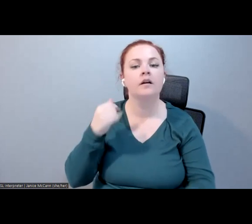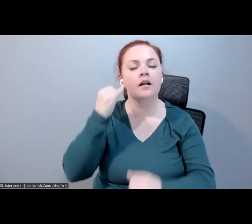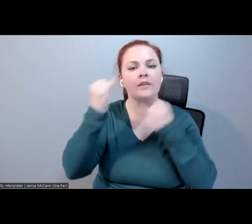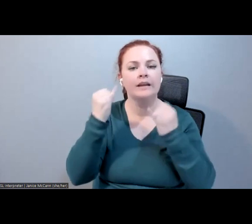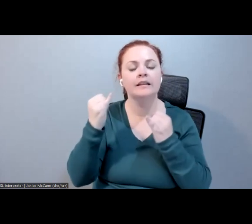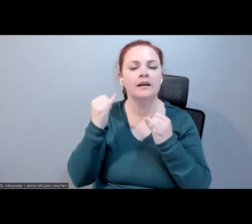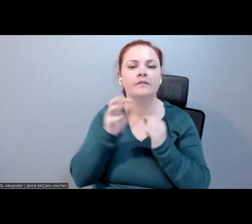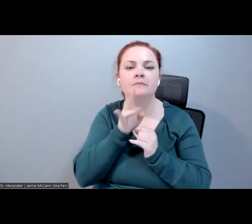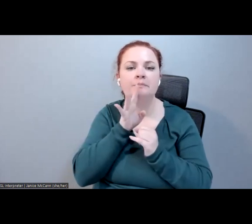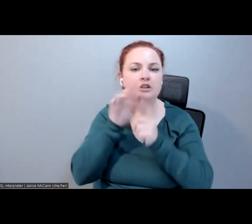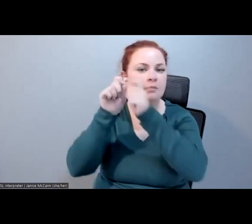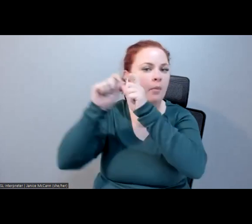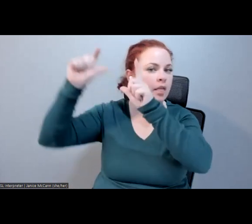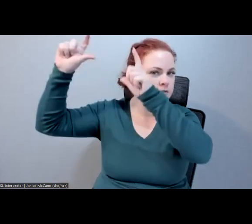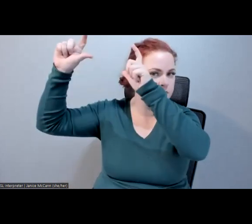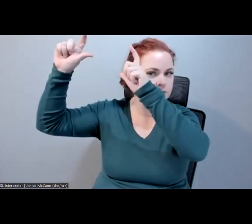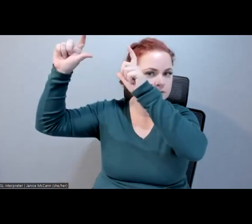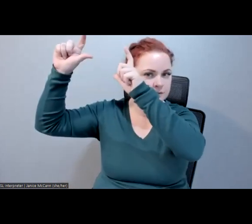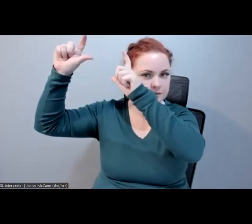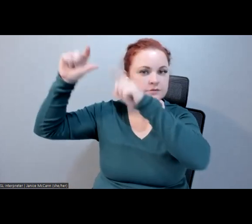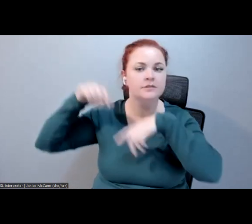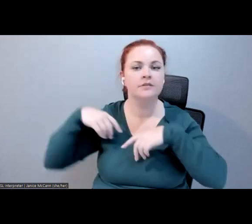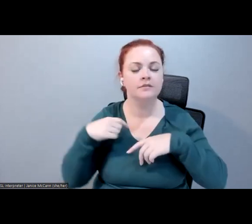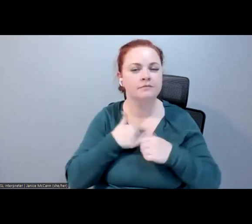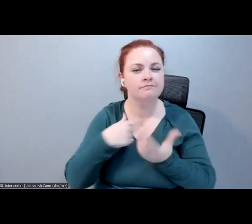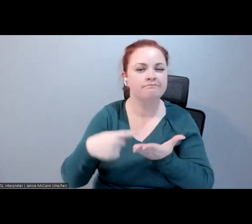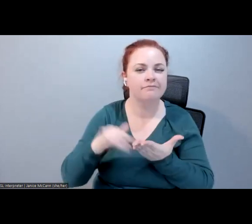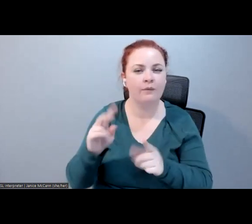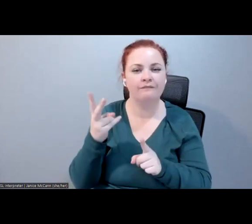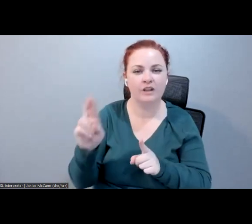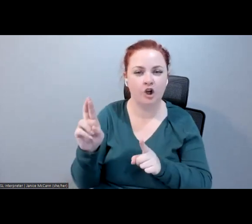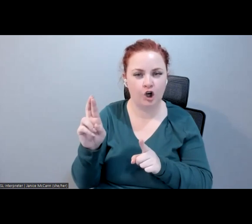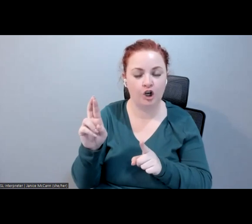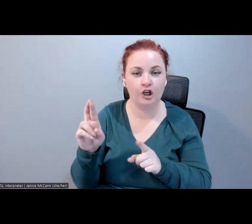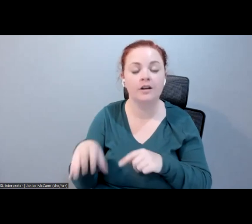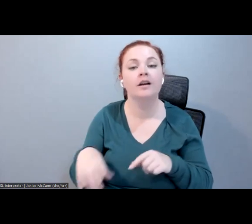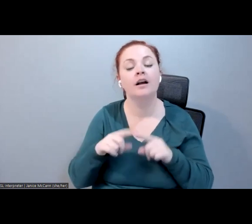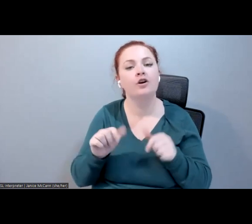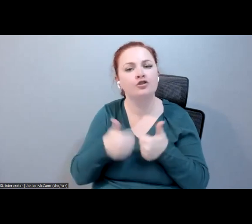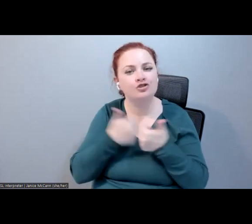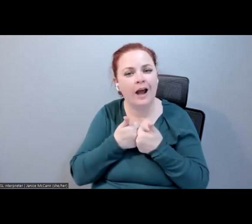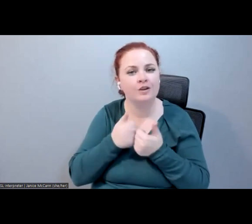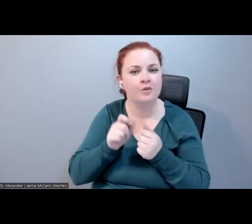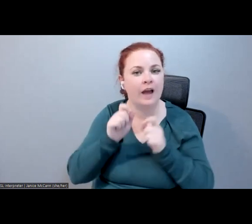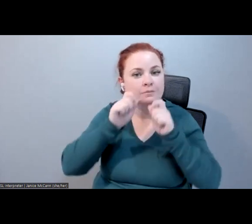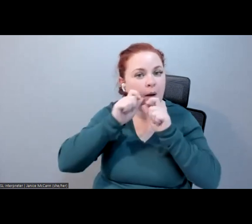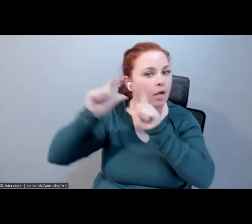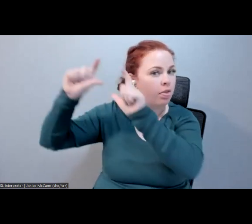were talking about earlier in VR chat, I think the main challenge with a speech bubble is, if you're not already looking at